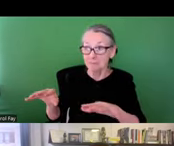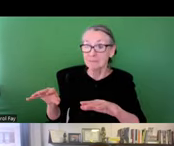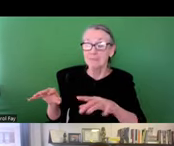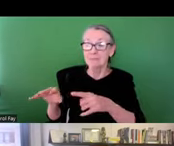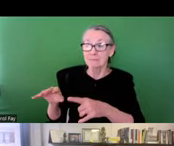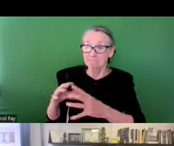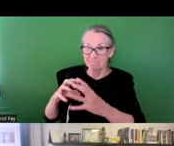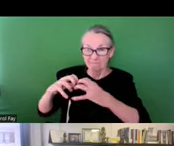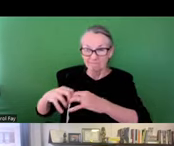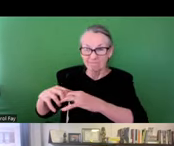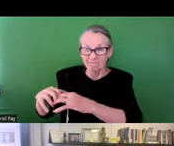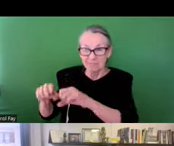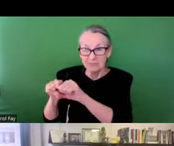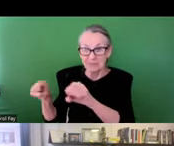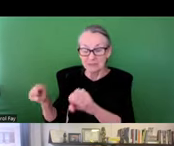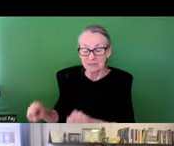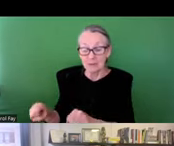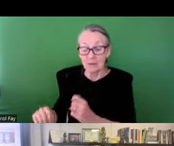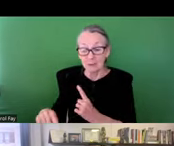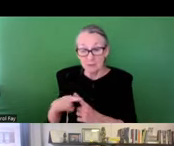including the type, condition, distribution